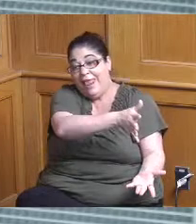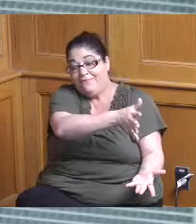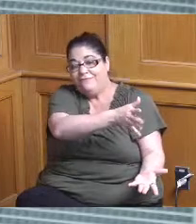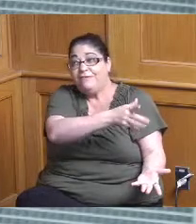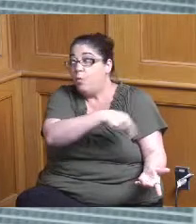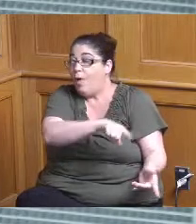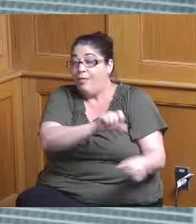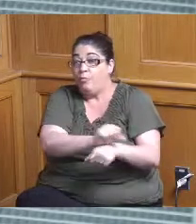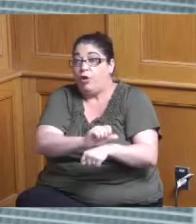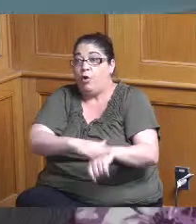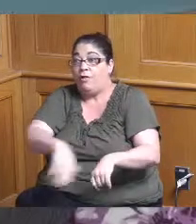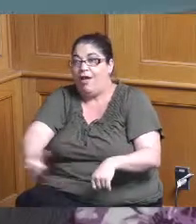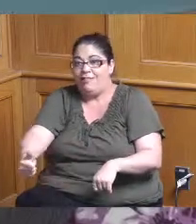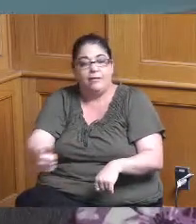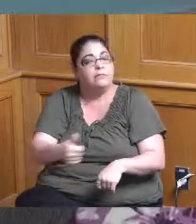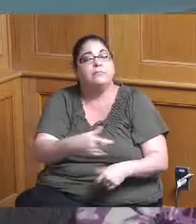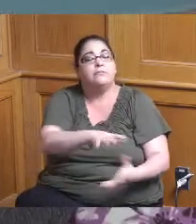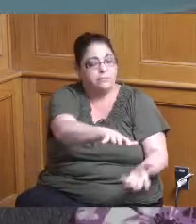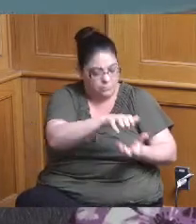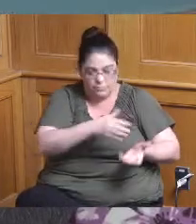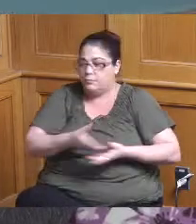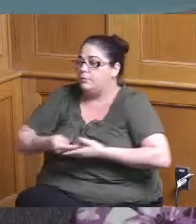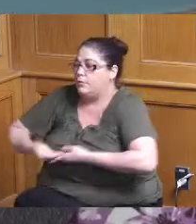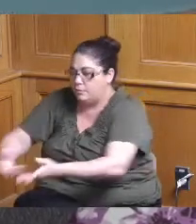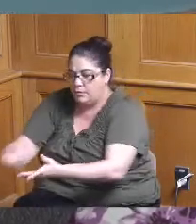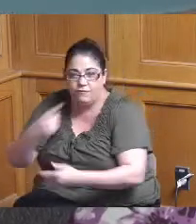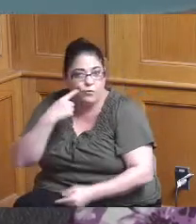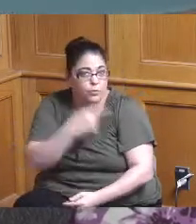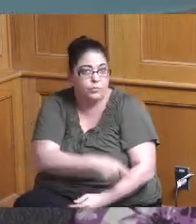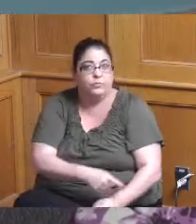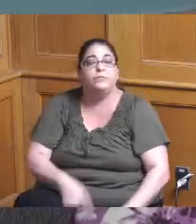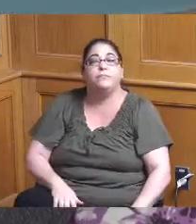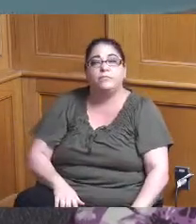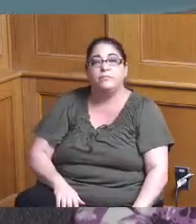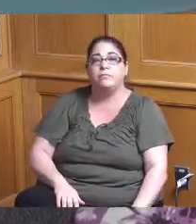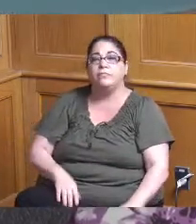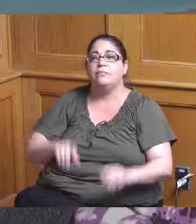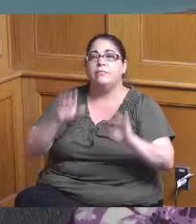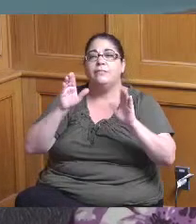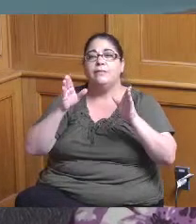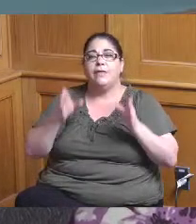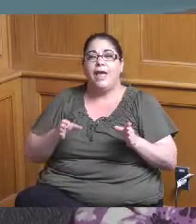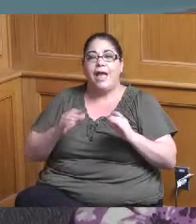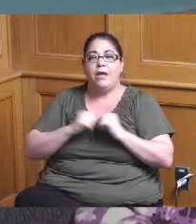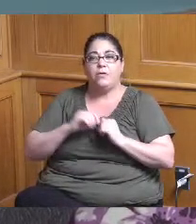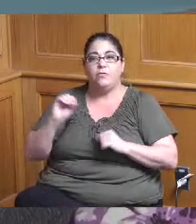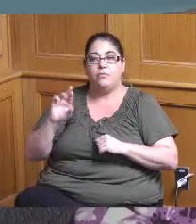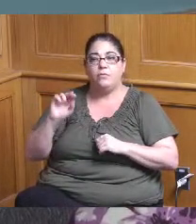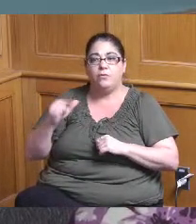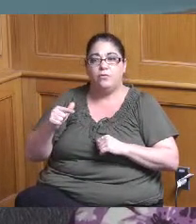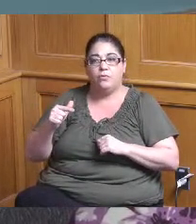and help me understand where would that person fit in the org chart are they at the executive level